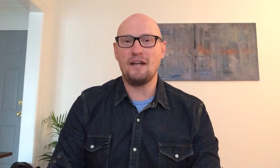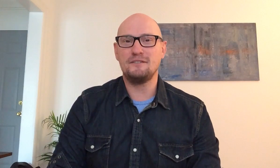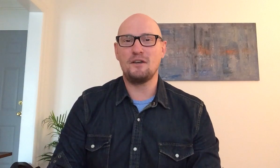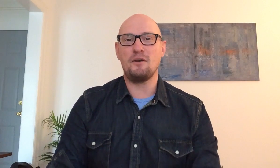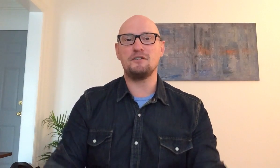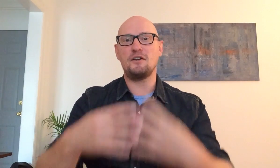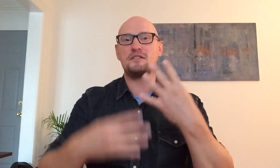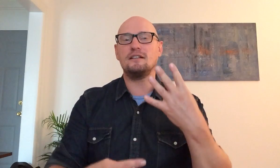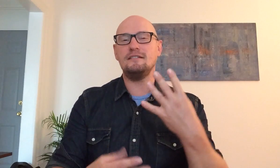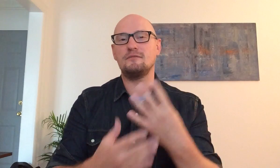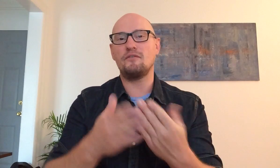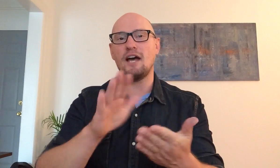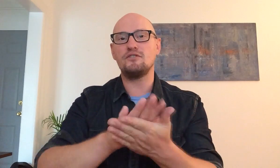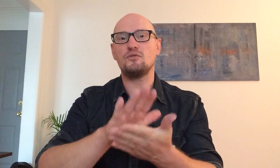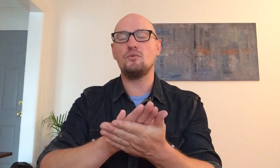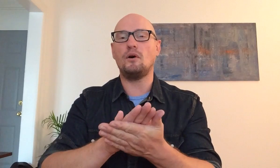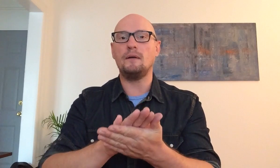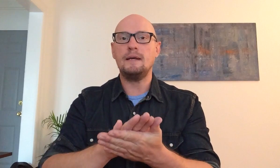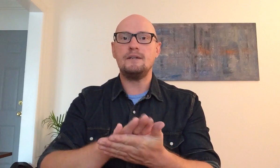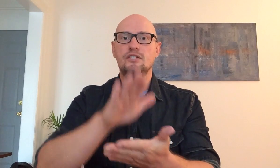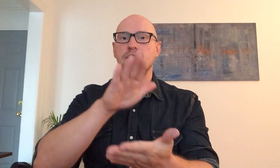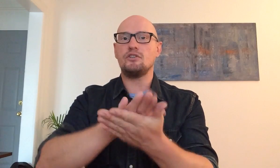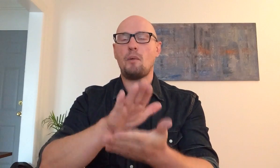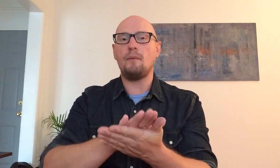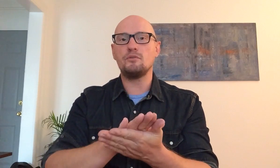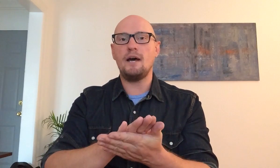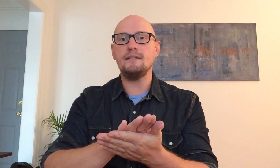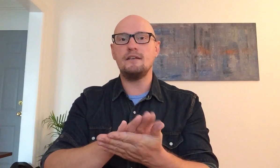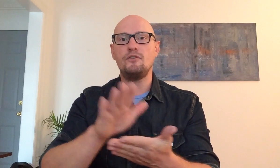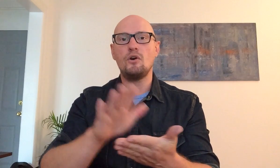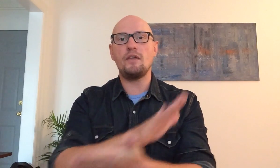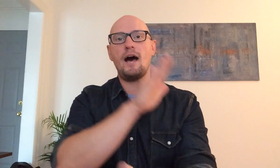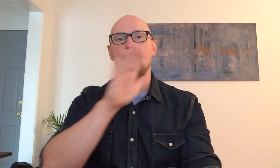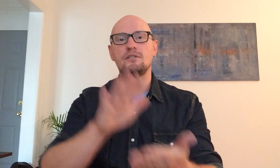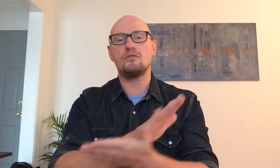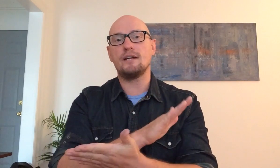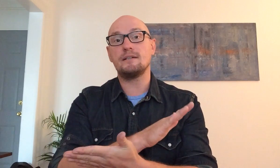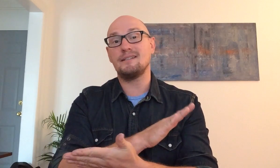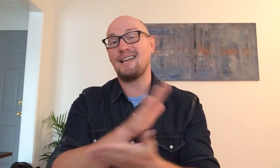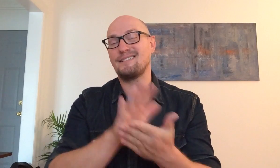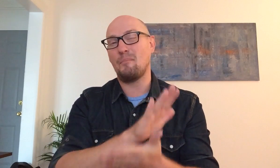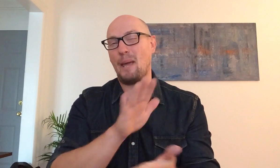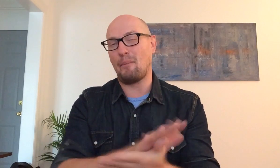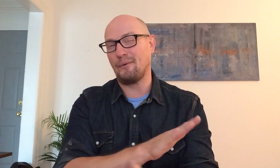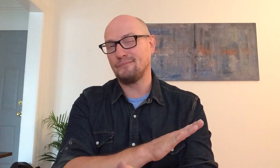right so here starts the list we've got school just hit your palm twice if you go the opposite direction it's actually paper